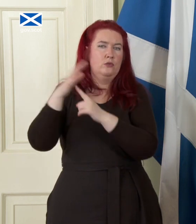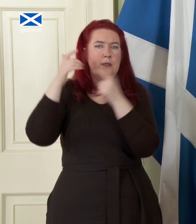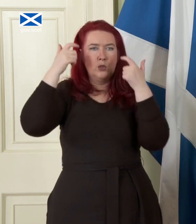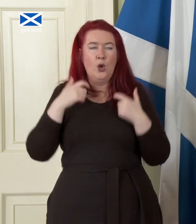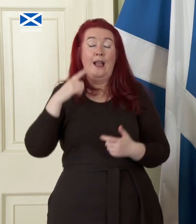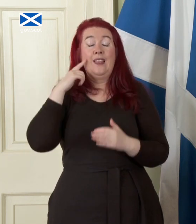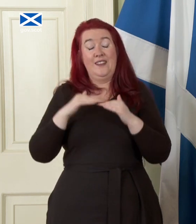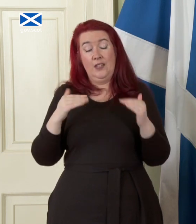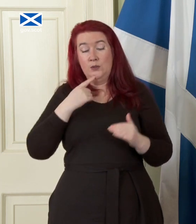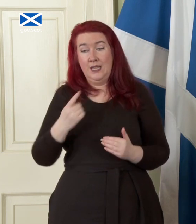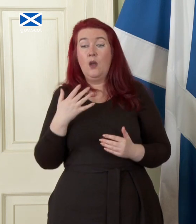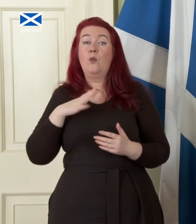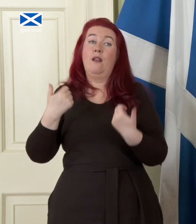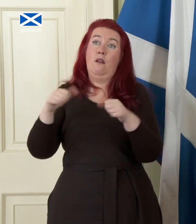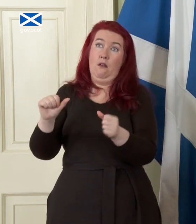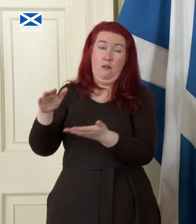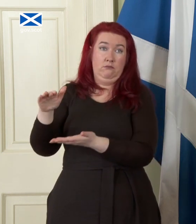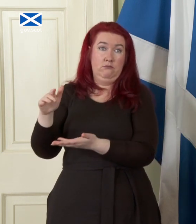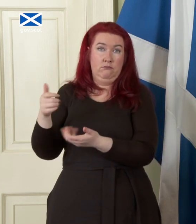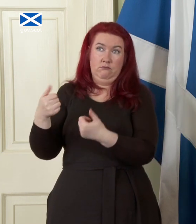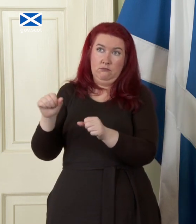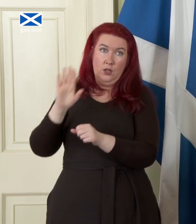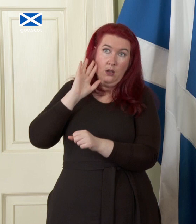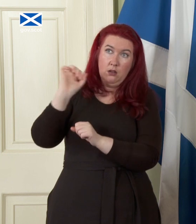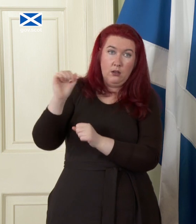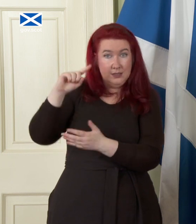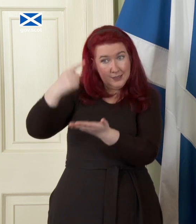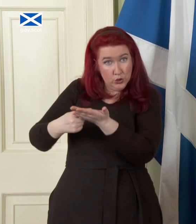we have the Supreme Court's judgment and I hope it will be positive but I don't know uh once we have